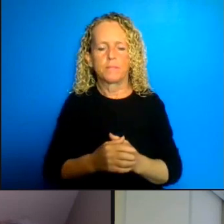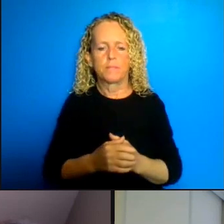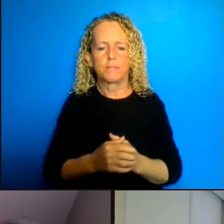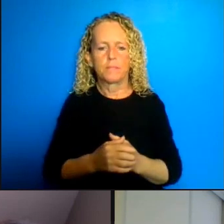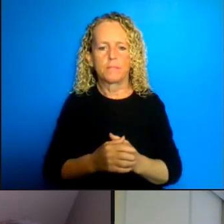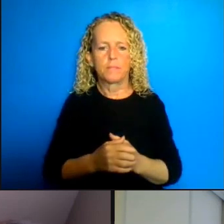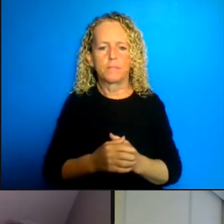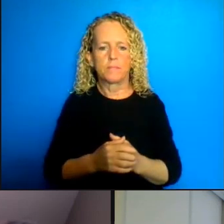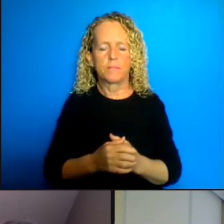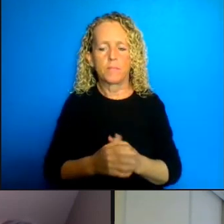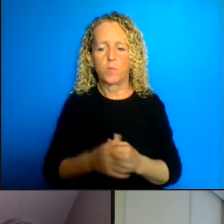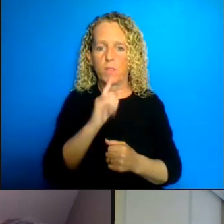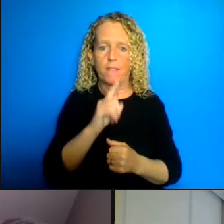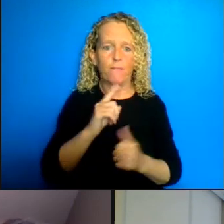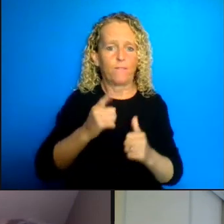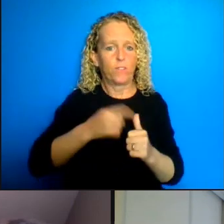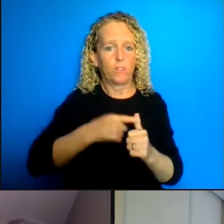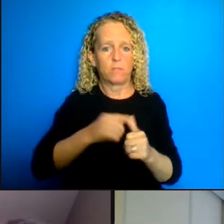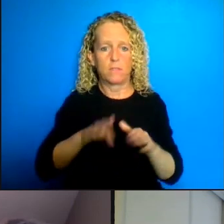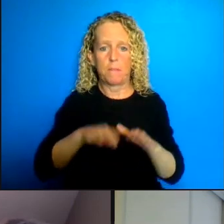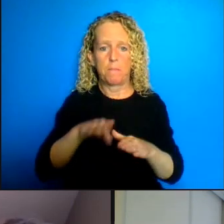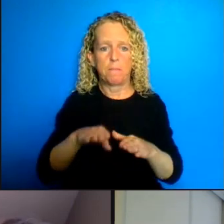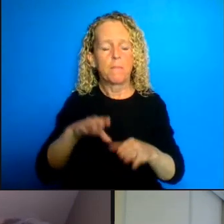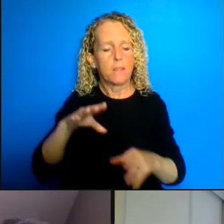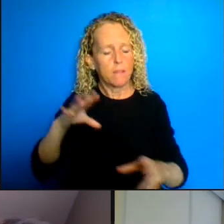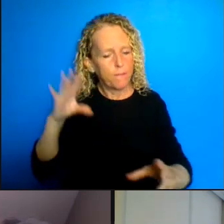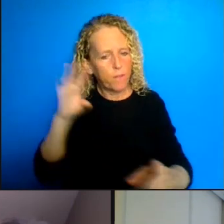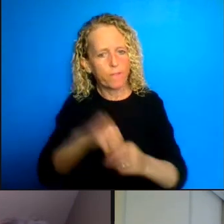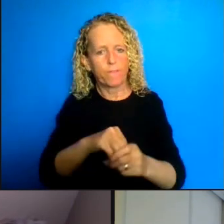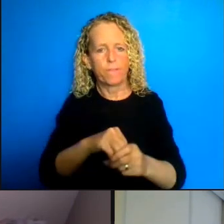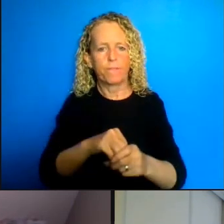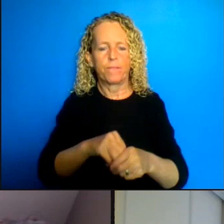involved you know get get them get informed about what